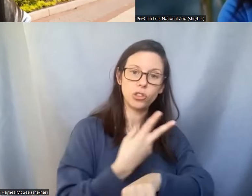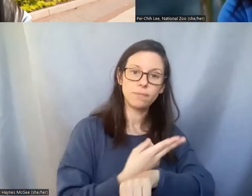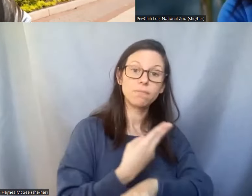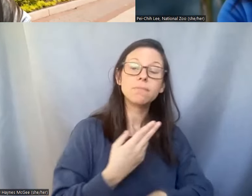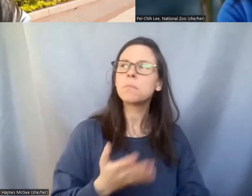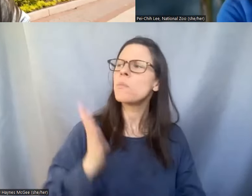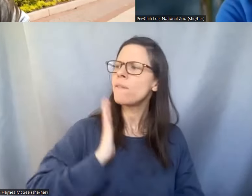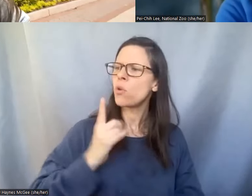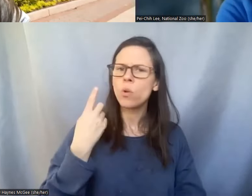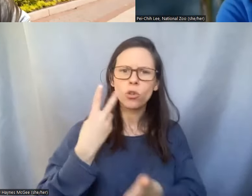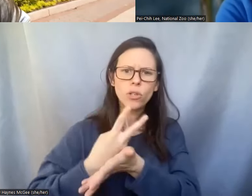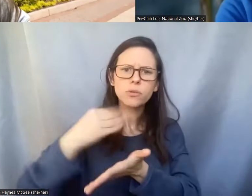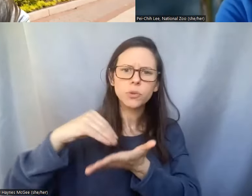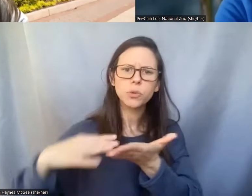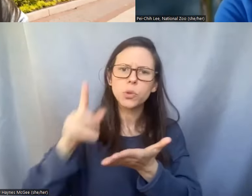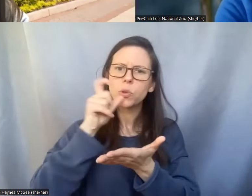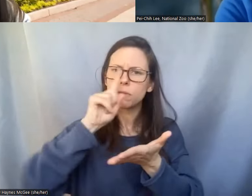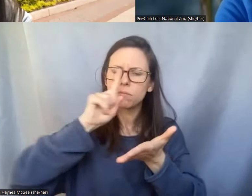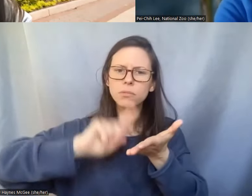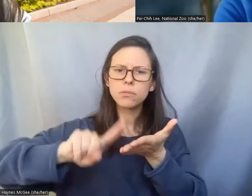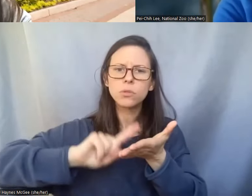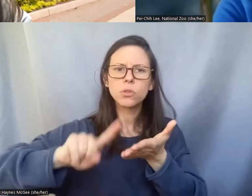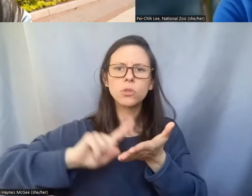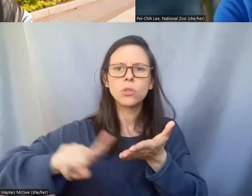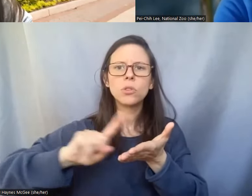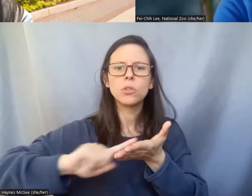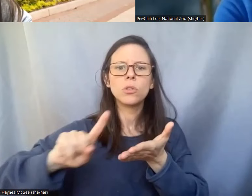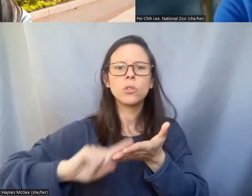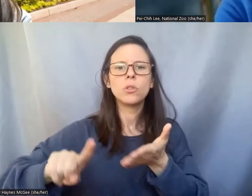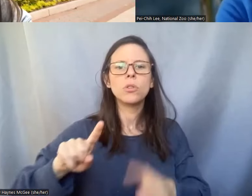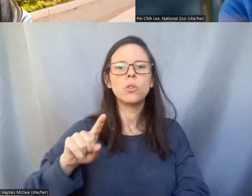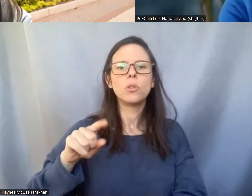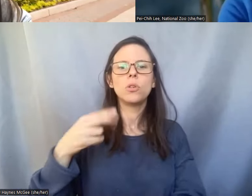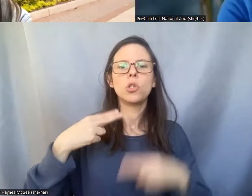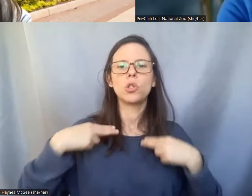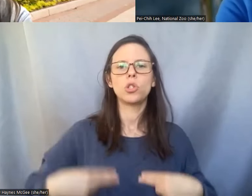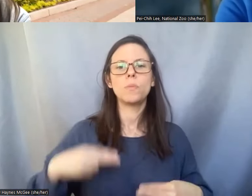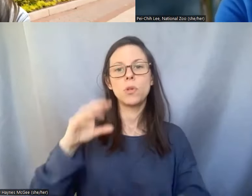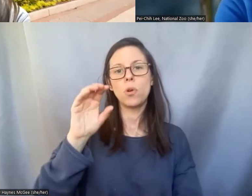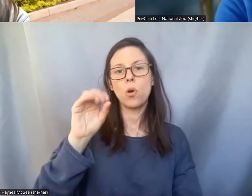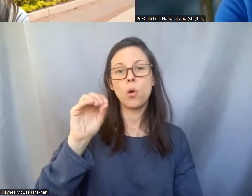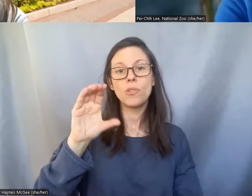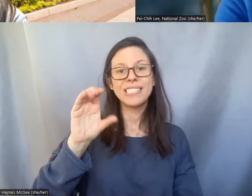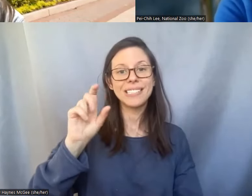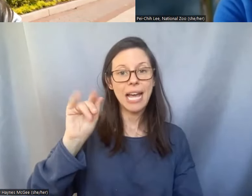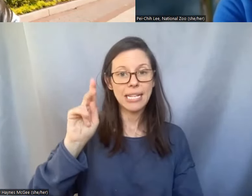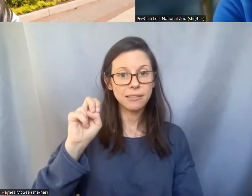who is working on humanoid sites. So we have you know we've been testing it on a few different species.